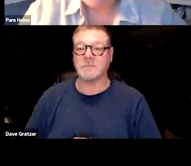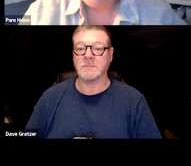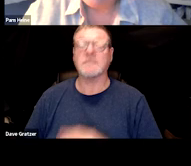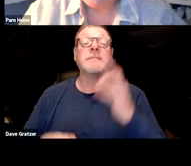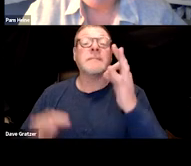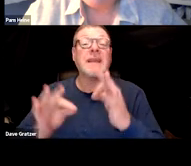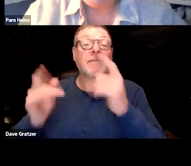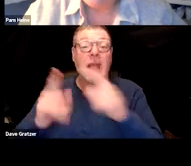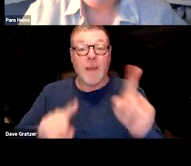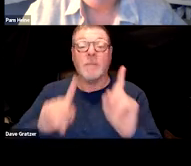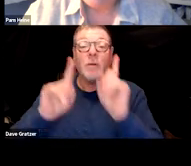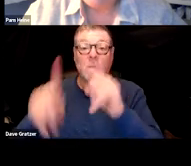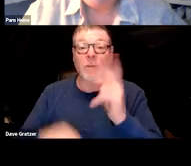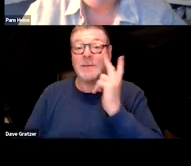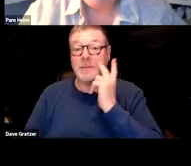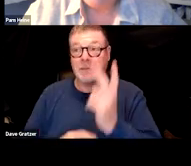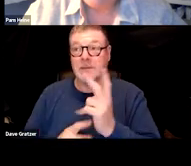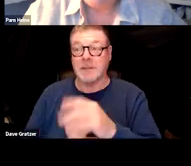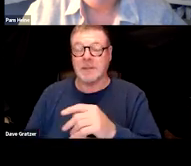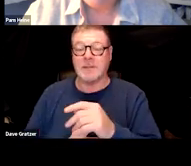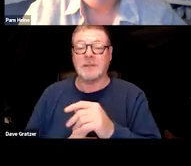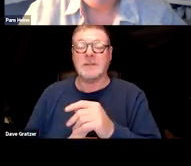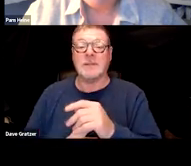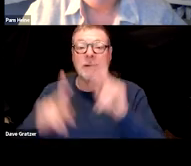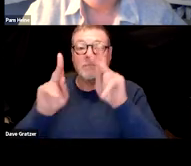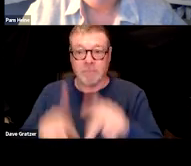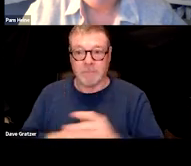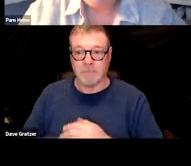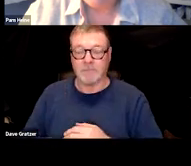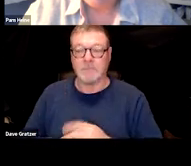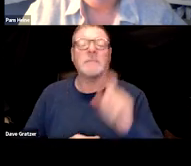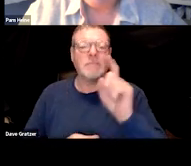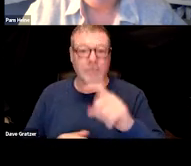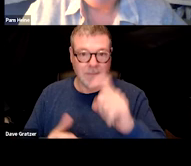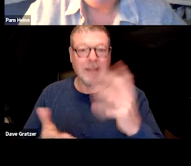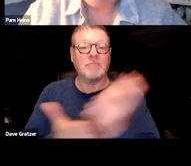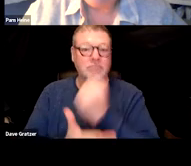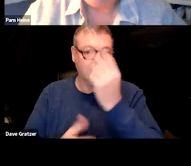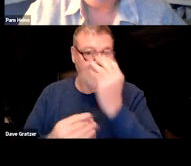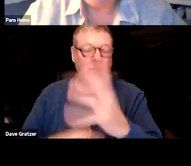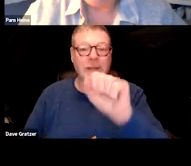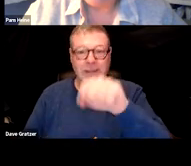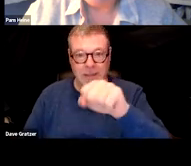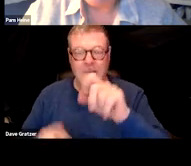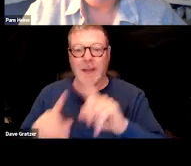kind of like in our case example. We would need that information. But Julie is correct.